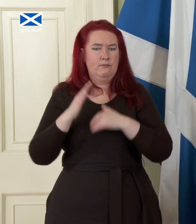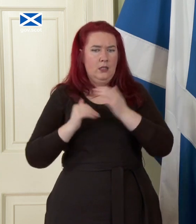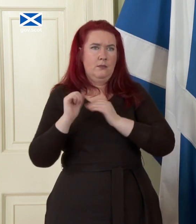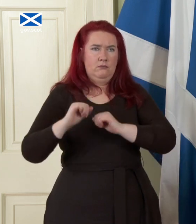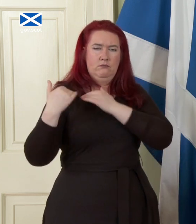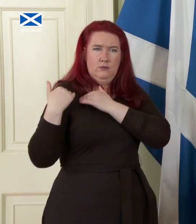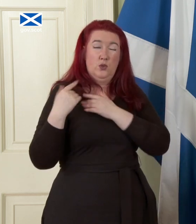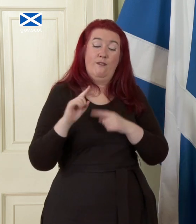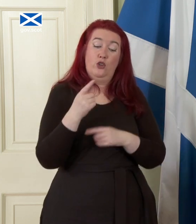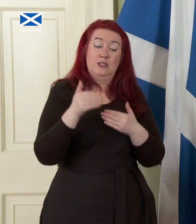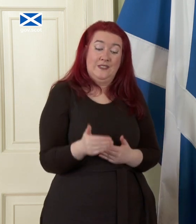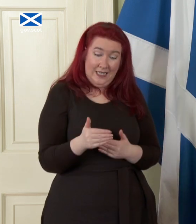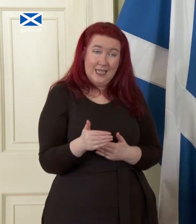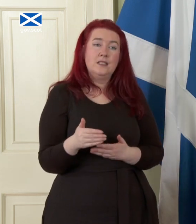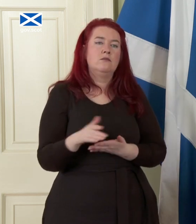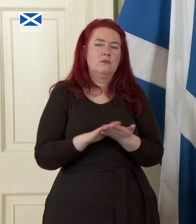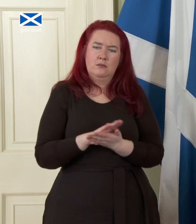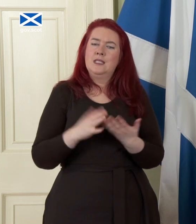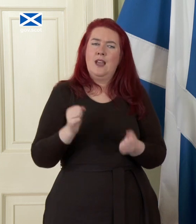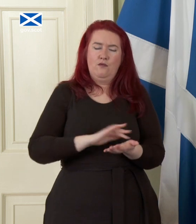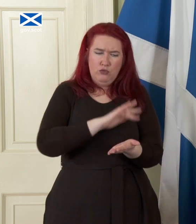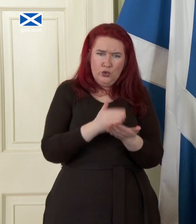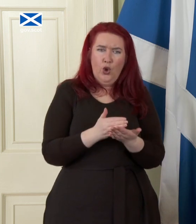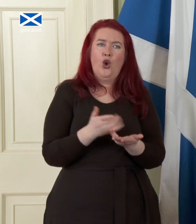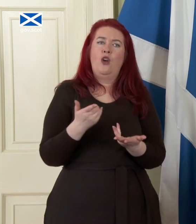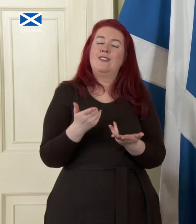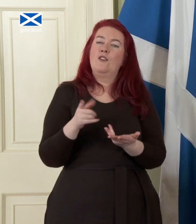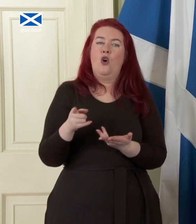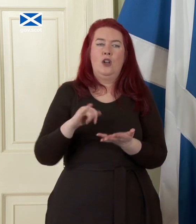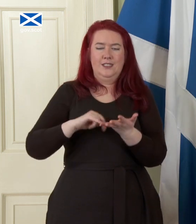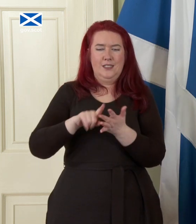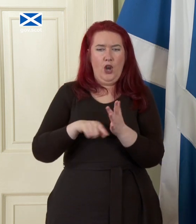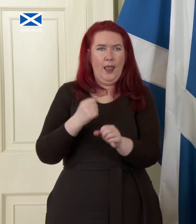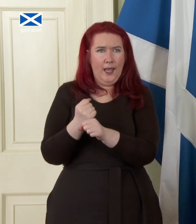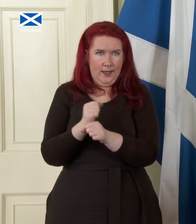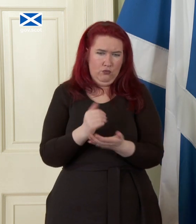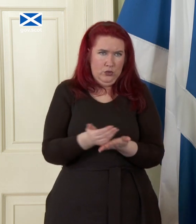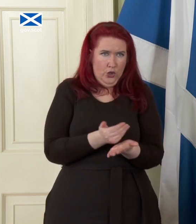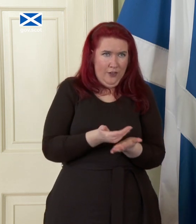will require to hold Sterling reserves not foreign exchange reserves that will come later later on